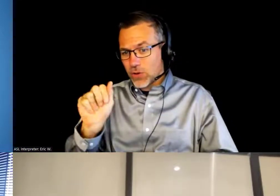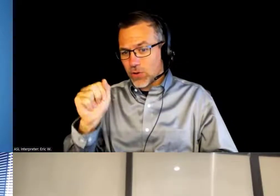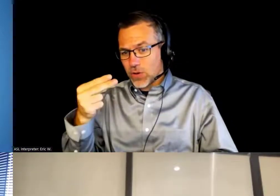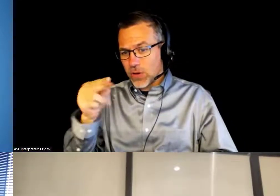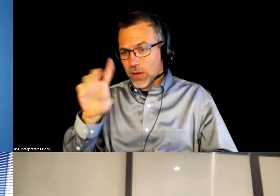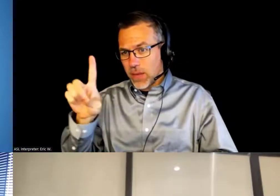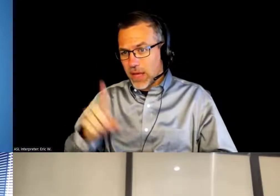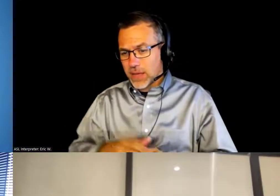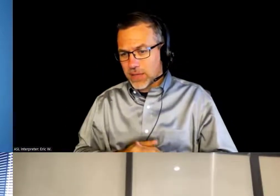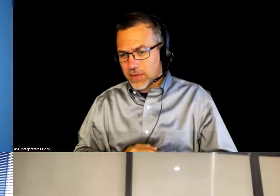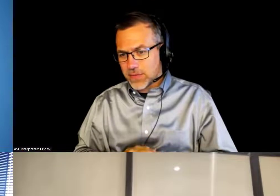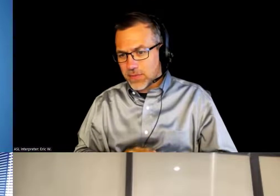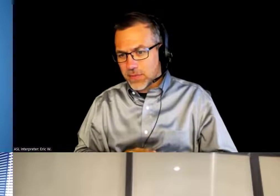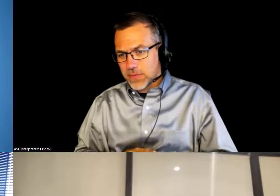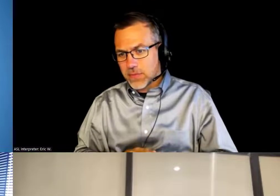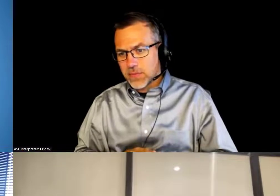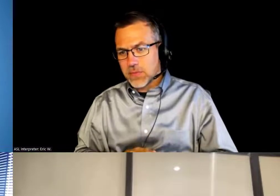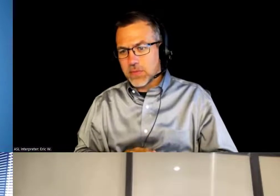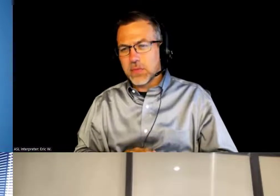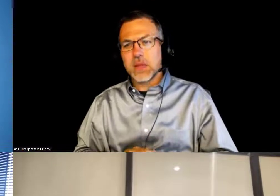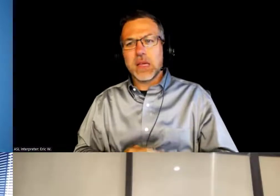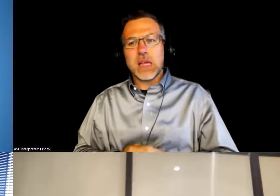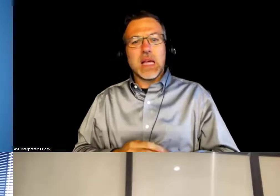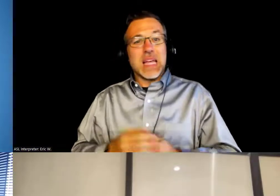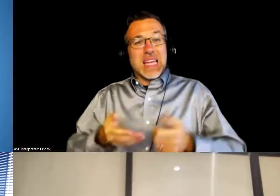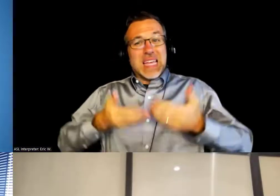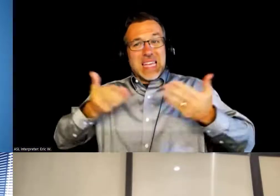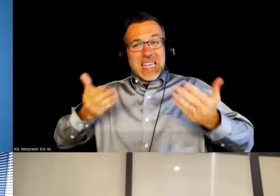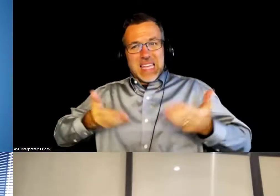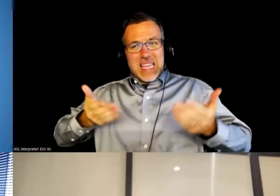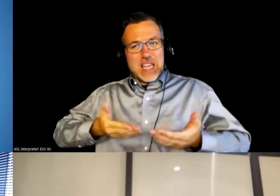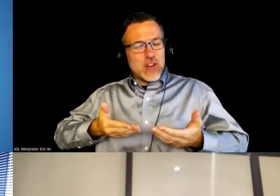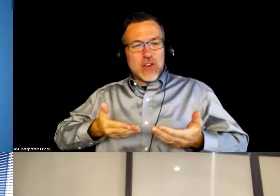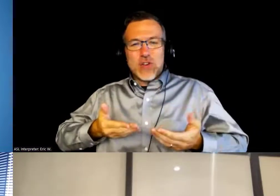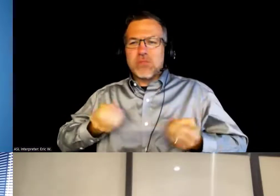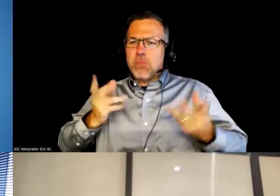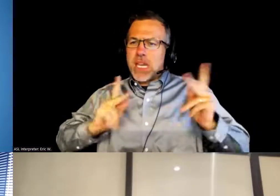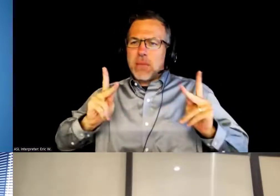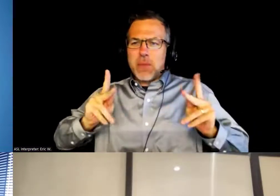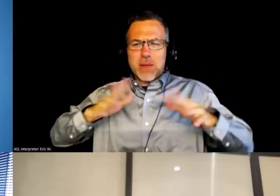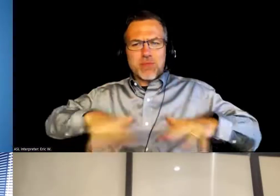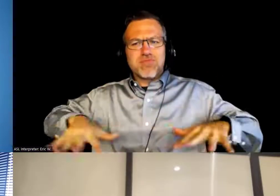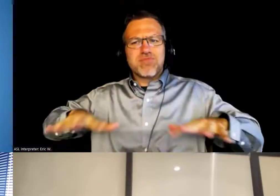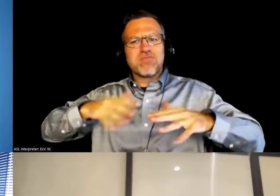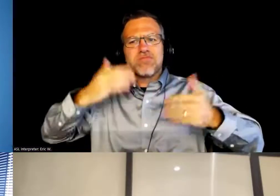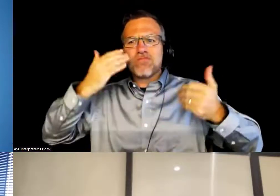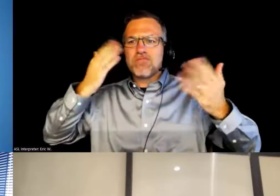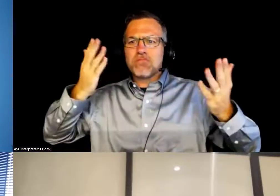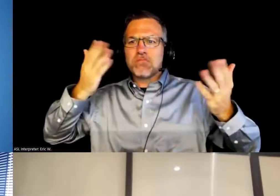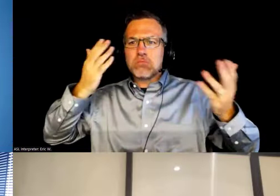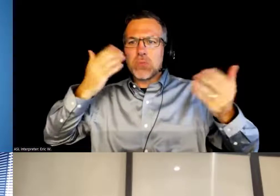Ismail Ahmed: So I would say that it's not as publicized as I would like it to be .. . Omar McCrimmon: Mm-hmm. Ismail Ahmed: .. . unfortunately,